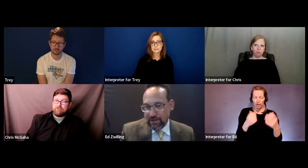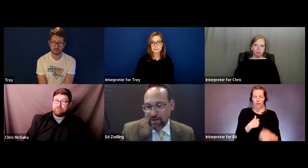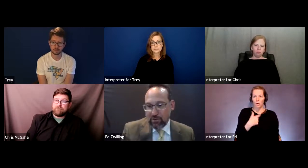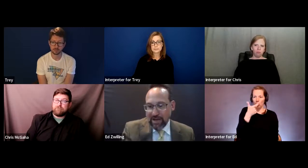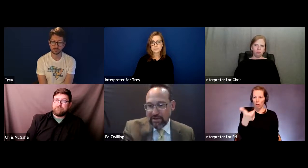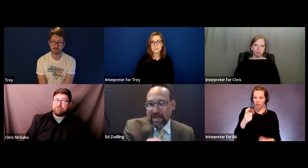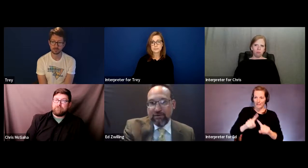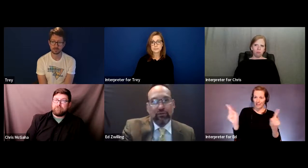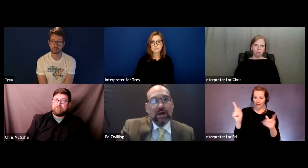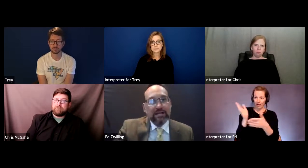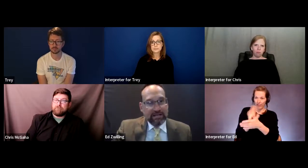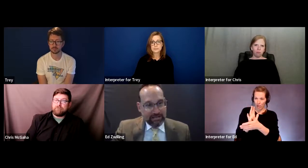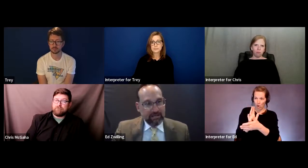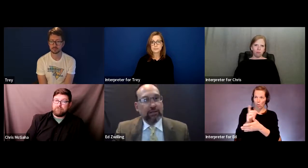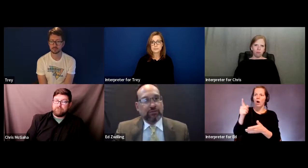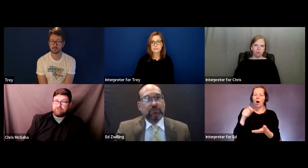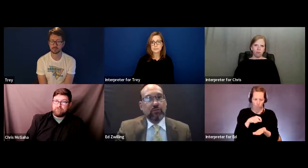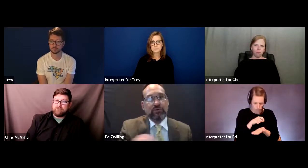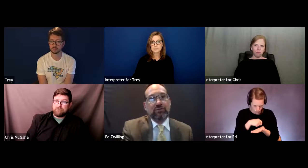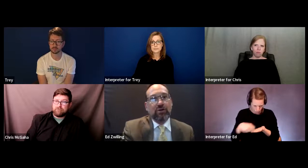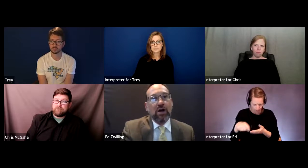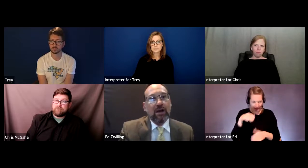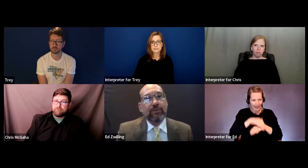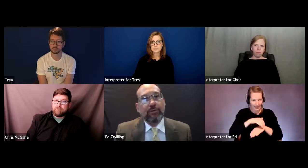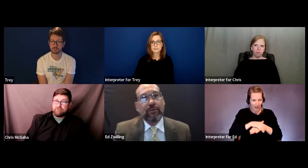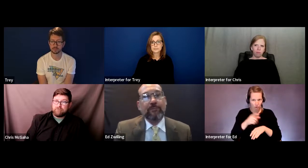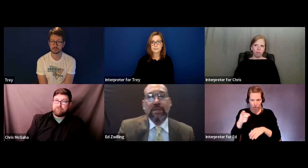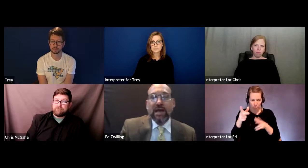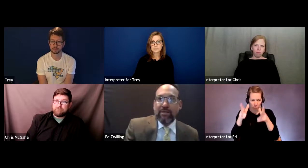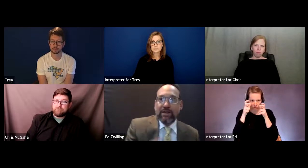video and then having to write in English what you saw happen.